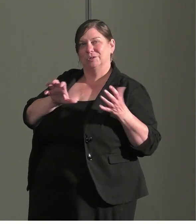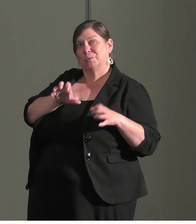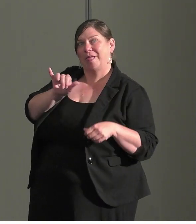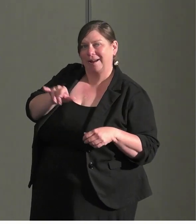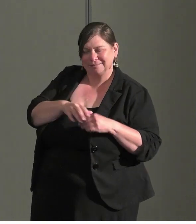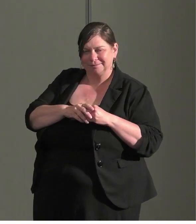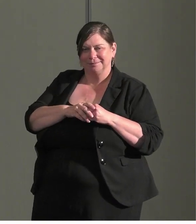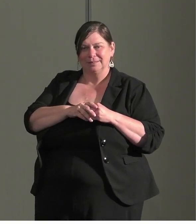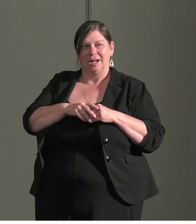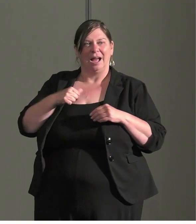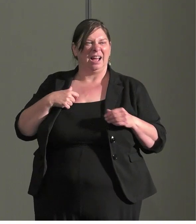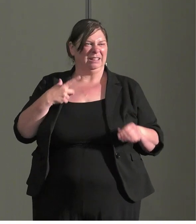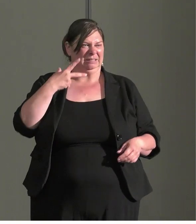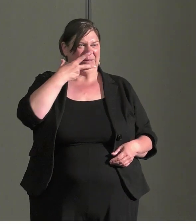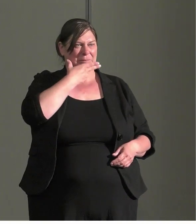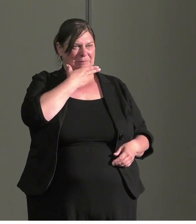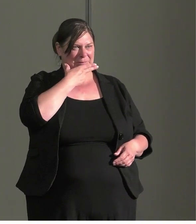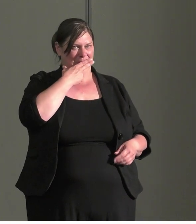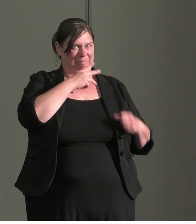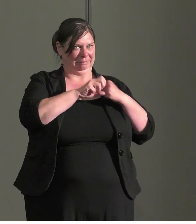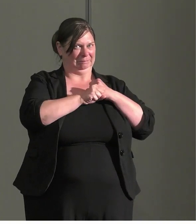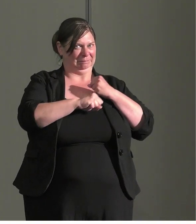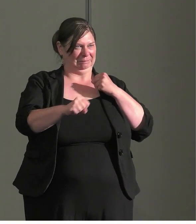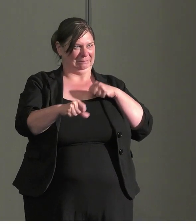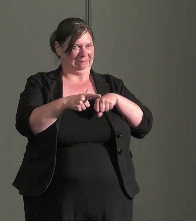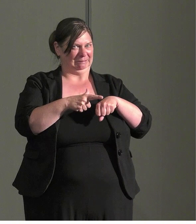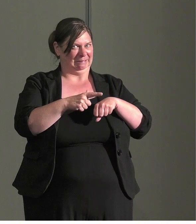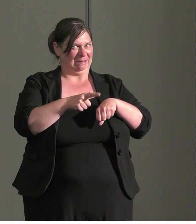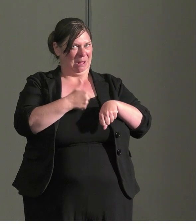I better stop talking I went longer than I expected to I will pass it